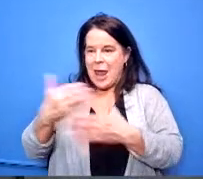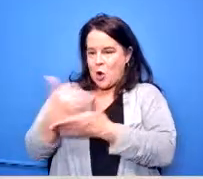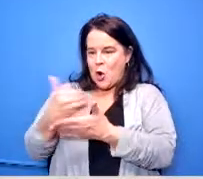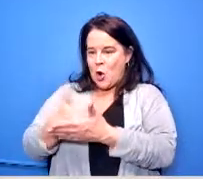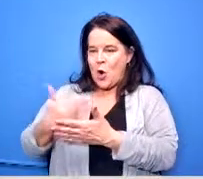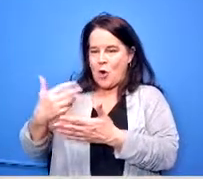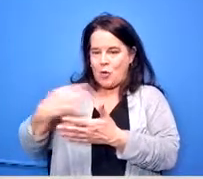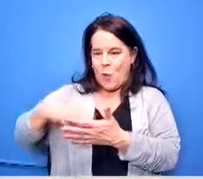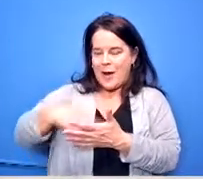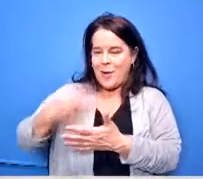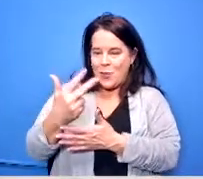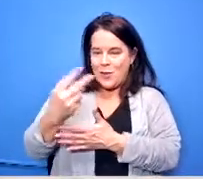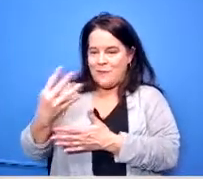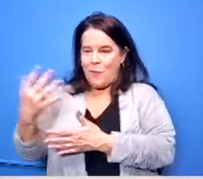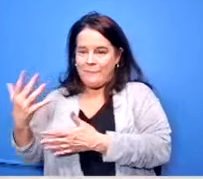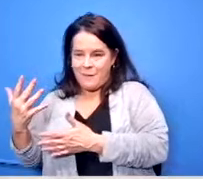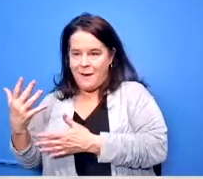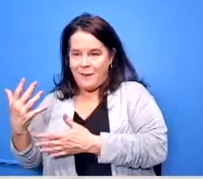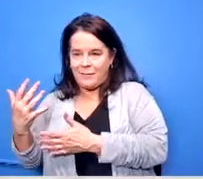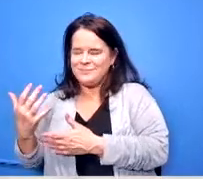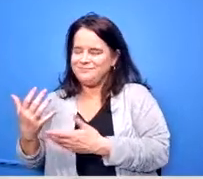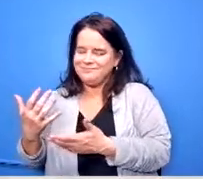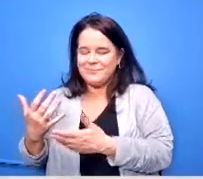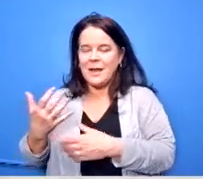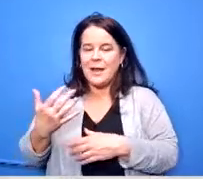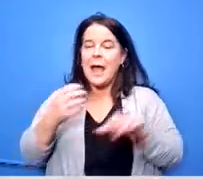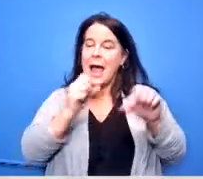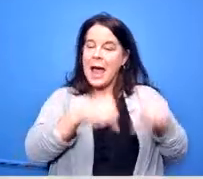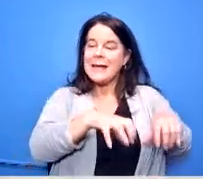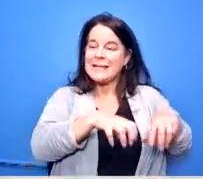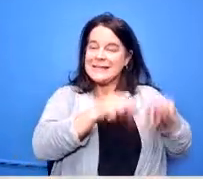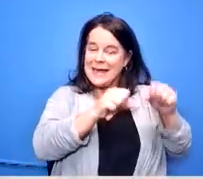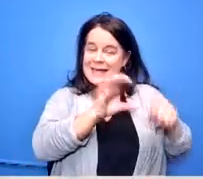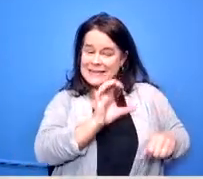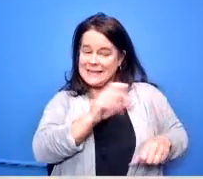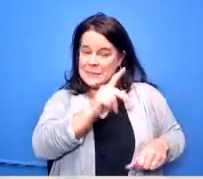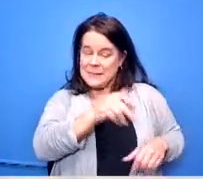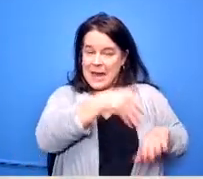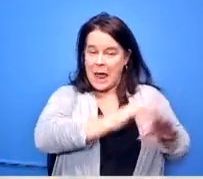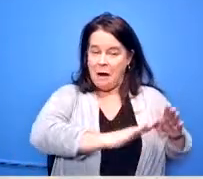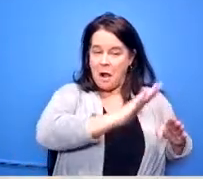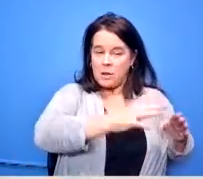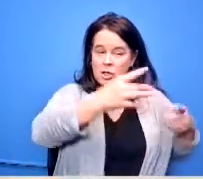credit i can take the course at the university while i'm still in high school and it's paid for